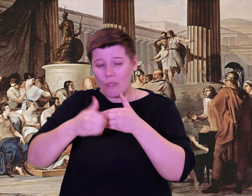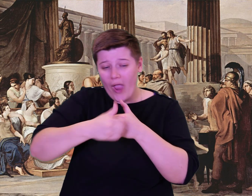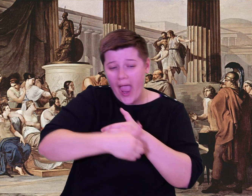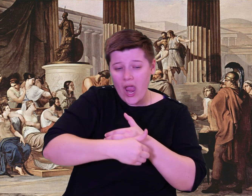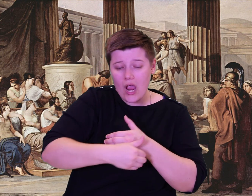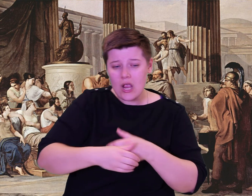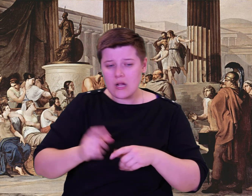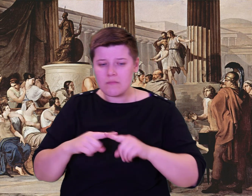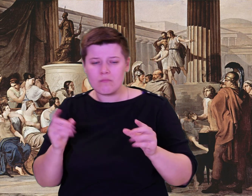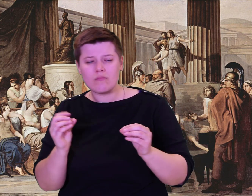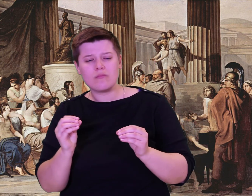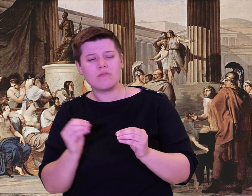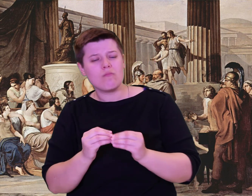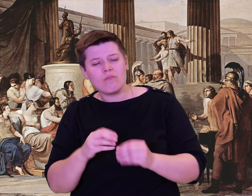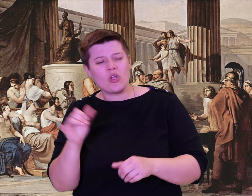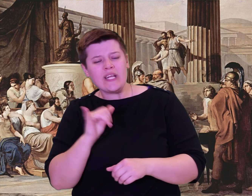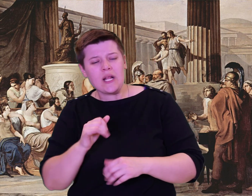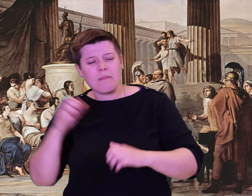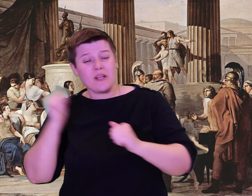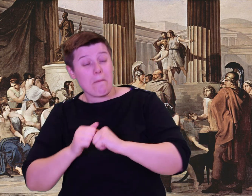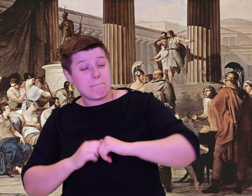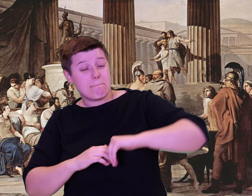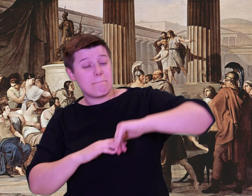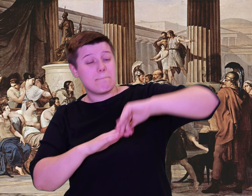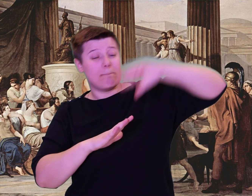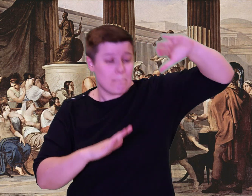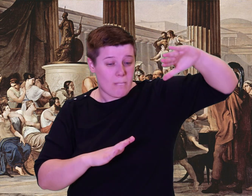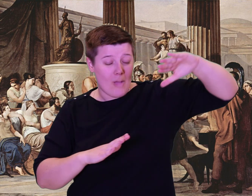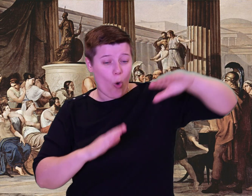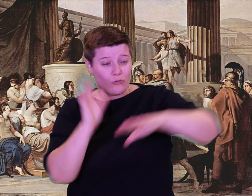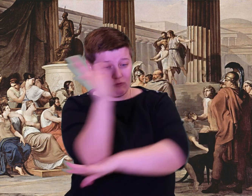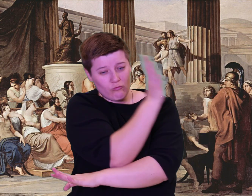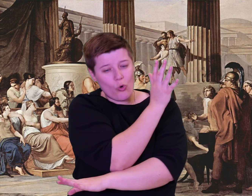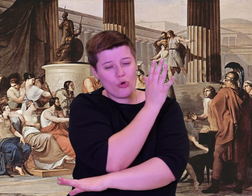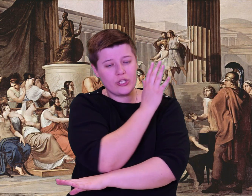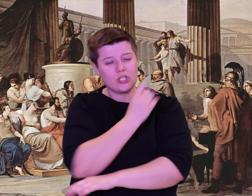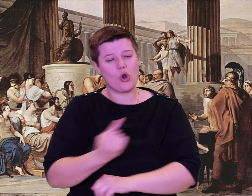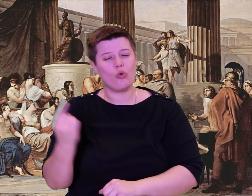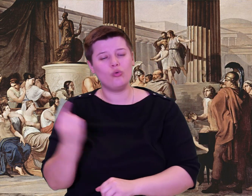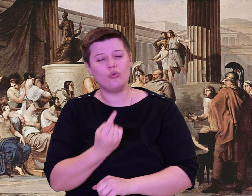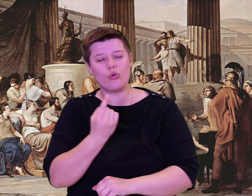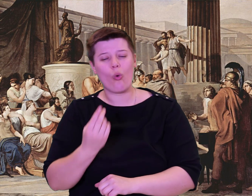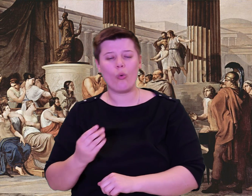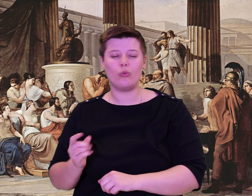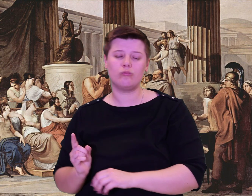right at the edge of land beside the sea, we saw a high cave overhung with laurel,